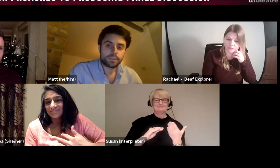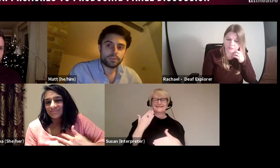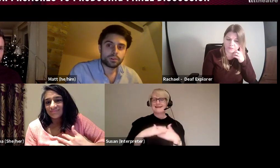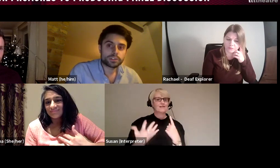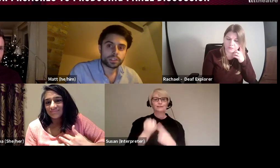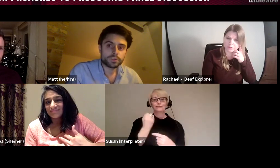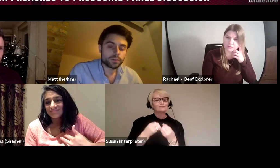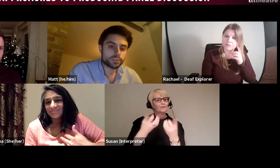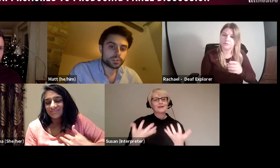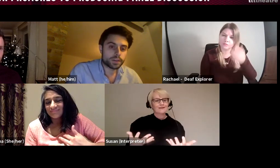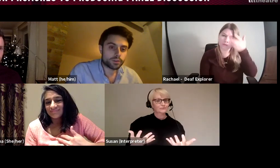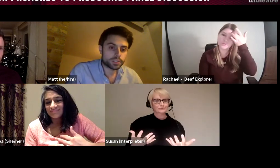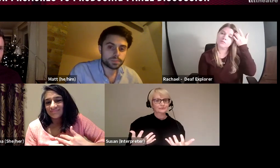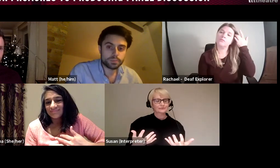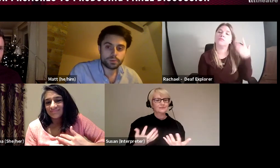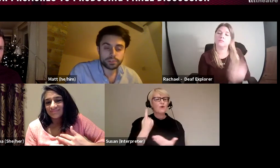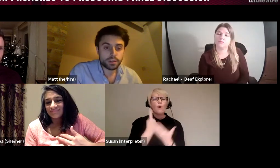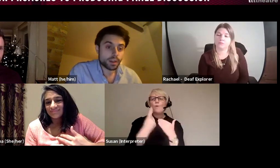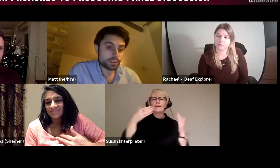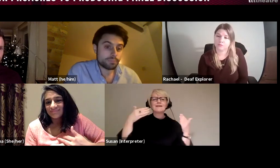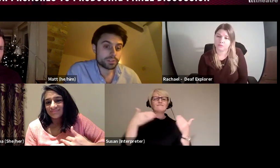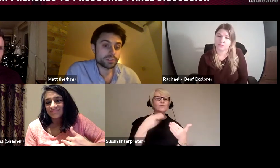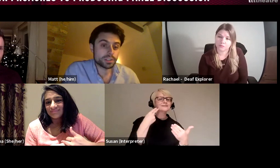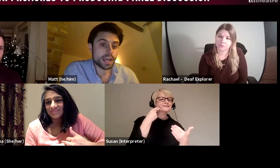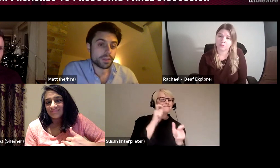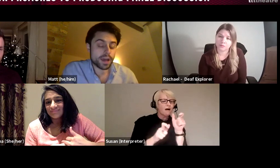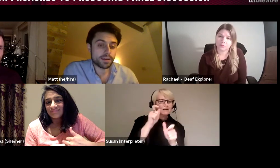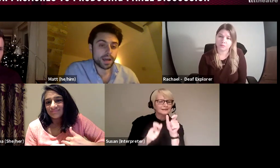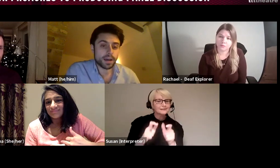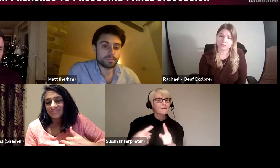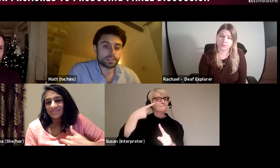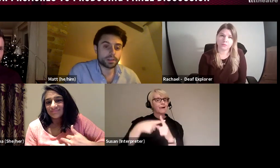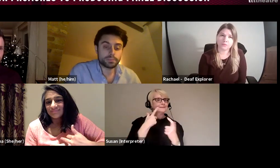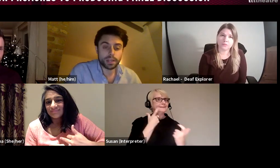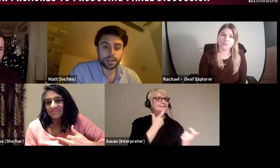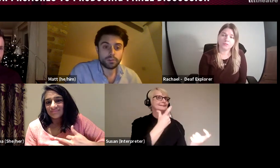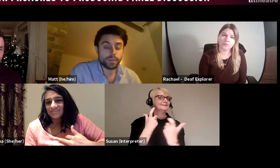not just to focus on deaf artists but also deaf producers out there because ultimately you making